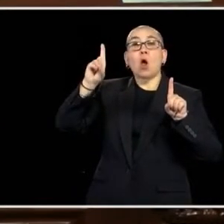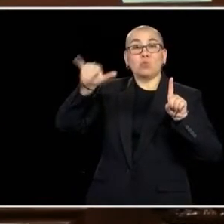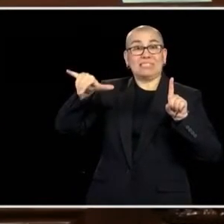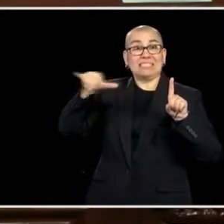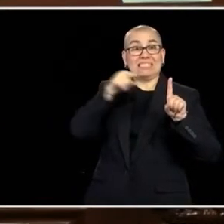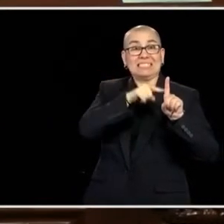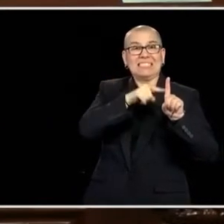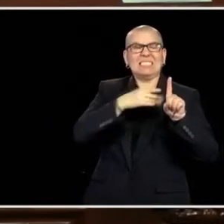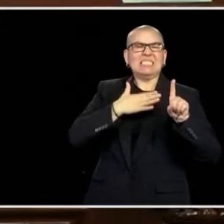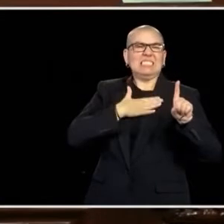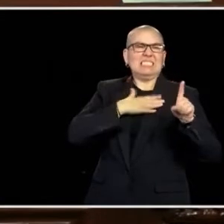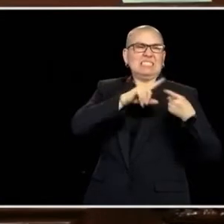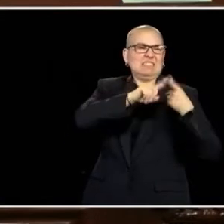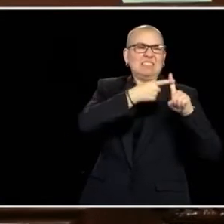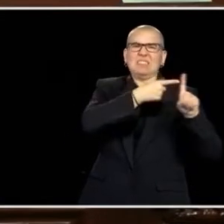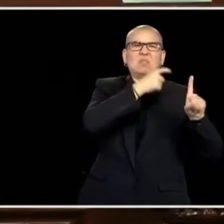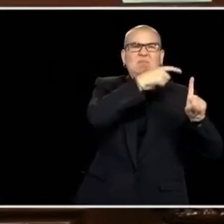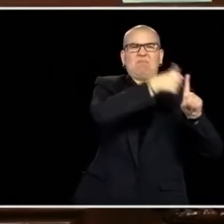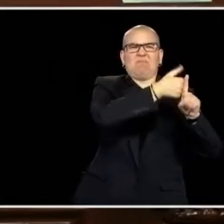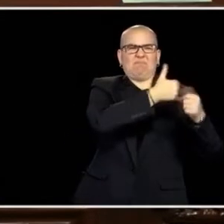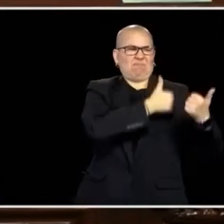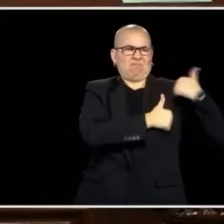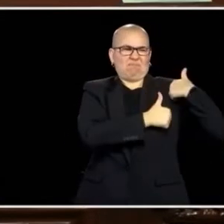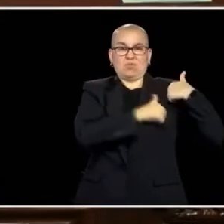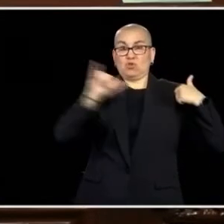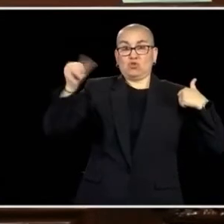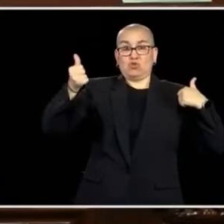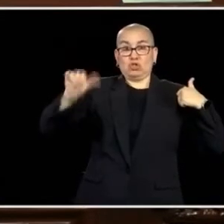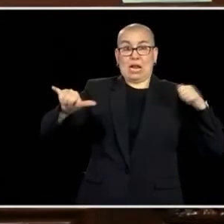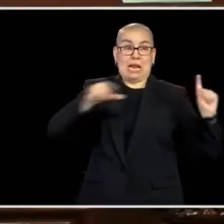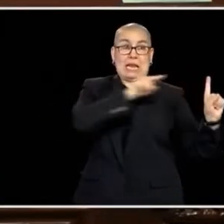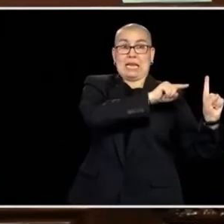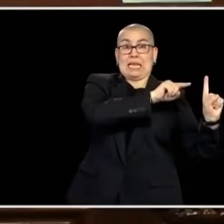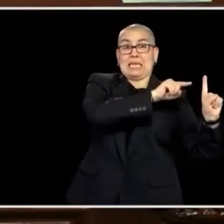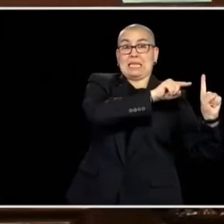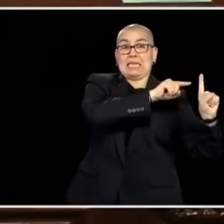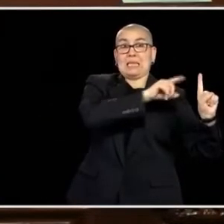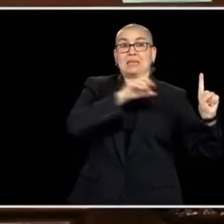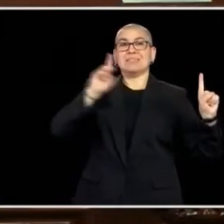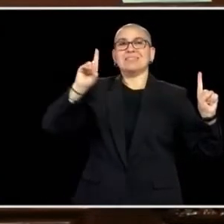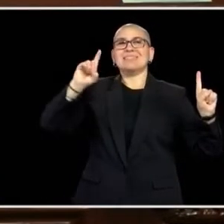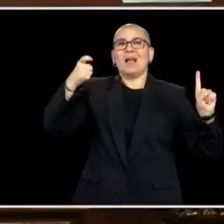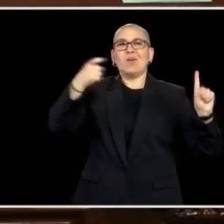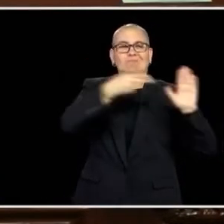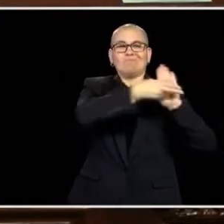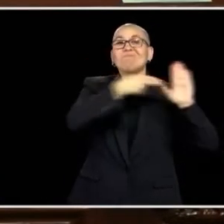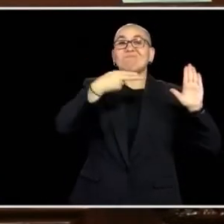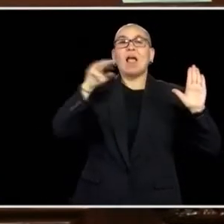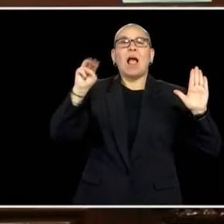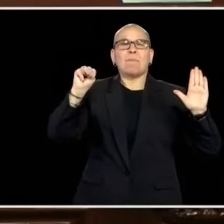SHE CARED FOR MY FRIEND, JAY, WHO'S A VETERAN AND HAS M.S. AND I SPENT THAT DAY WATCHING